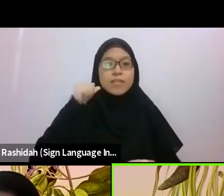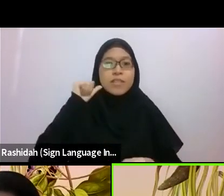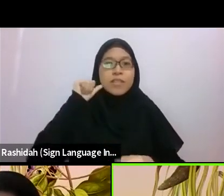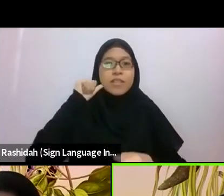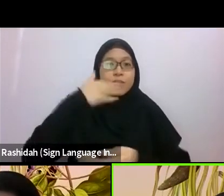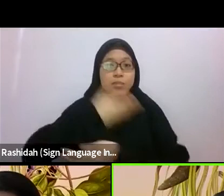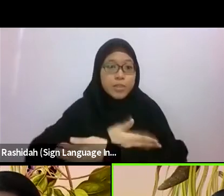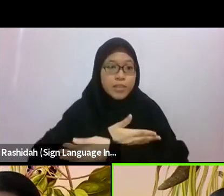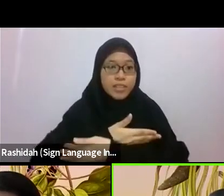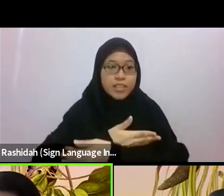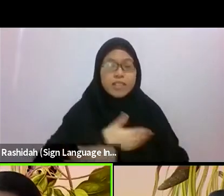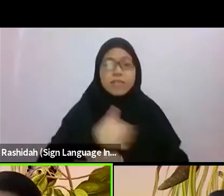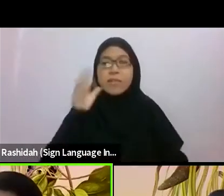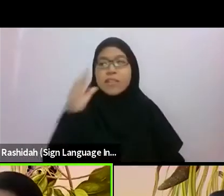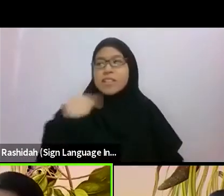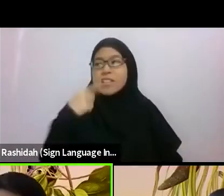Yeah, so that was “The Field”.